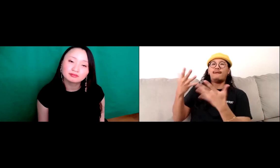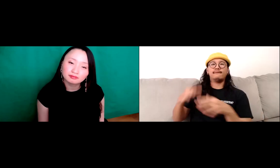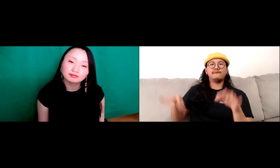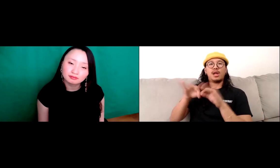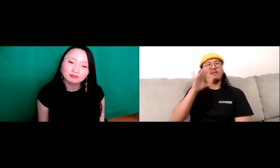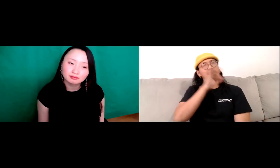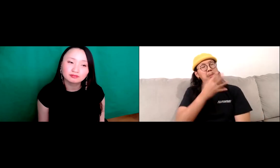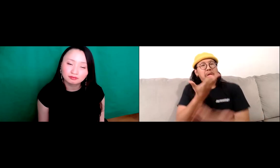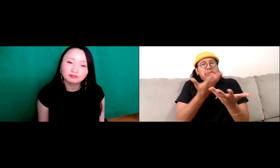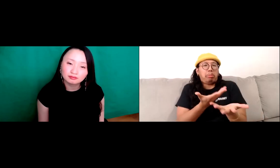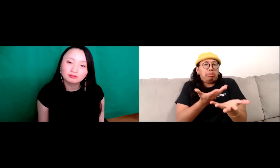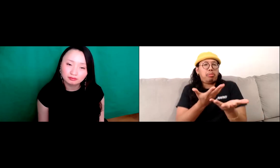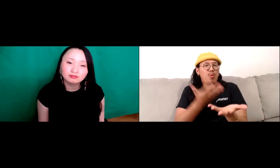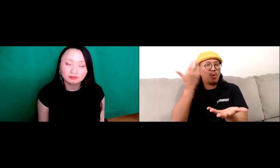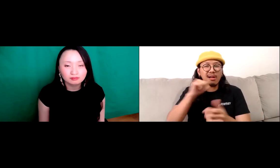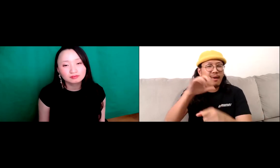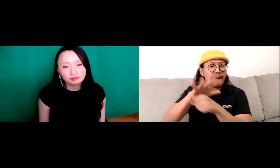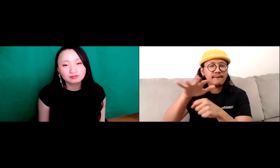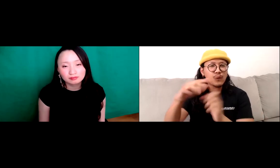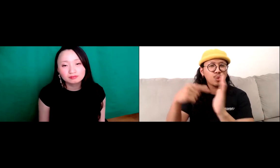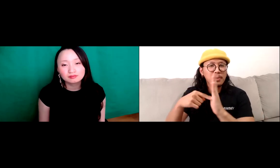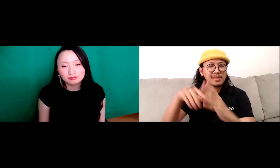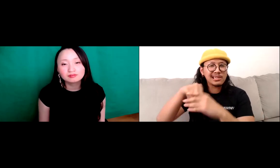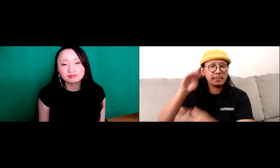my Filipino identity and culture because I was raised in America and I didn't always